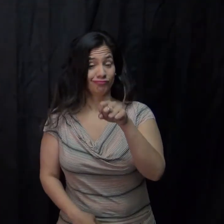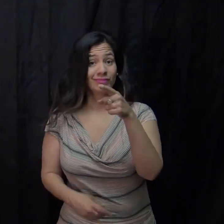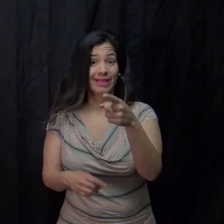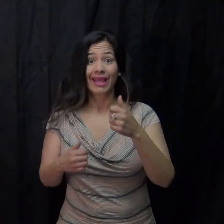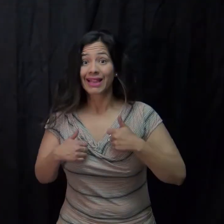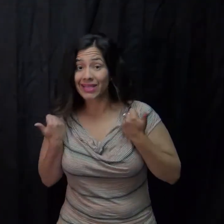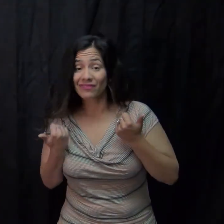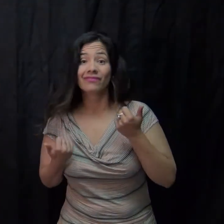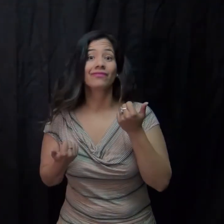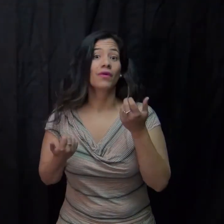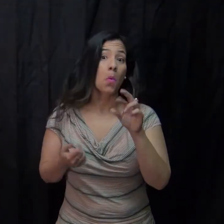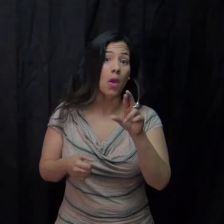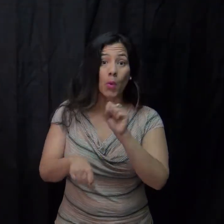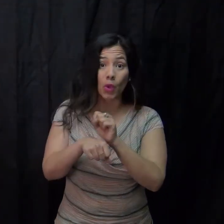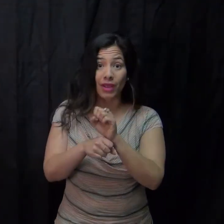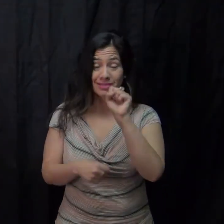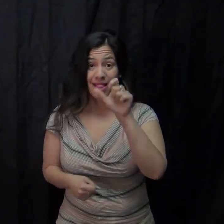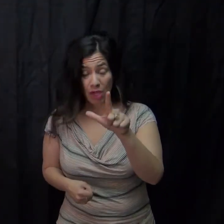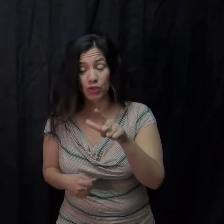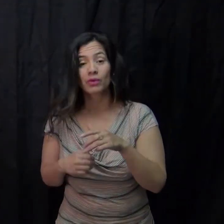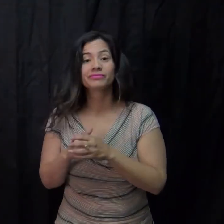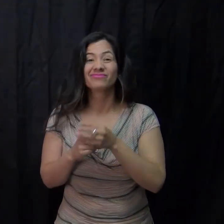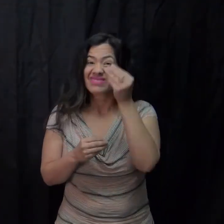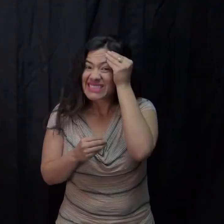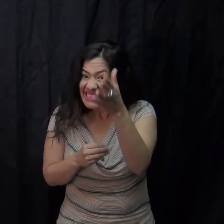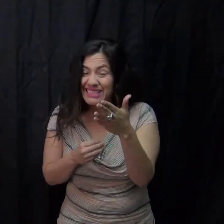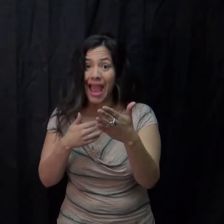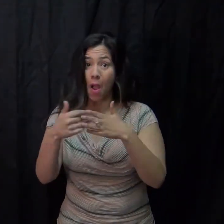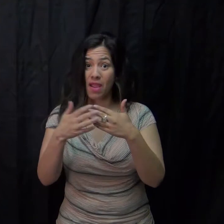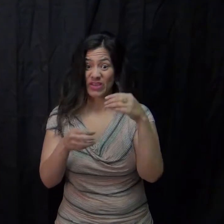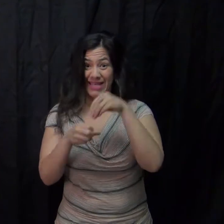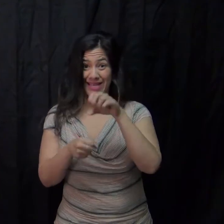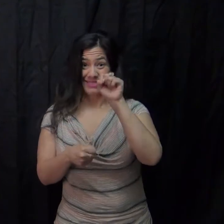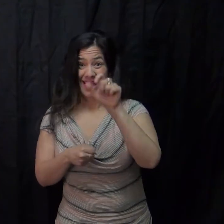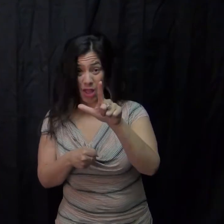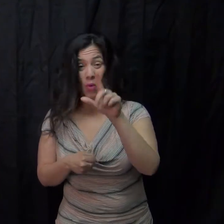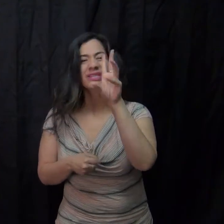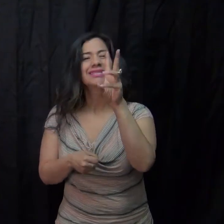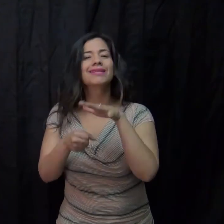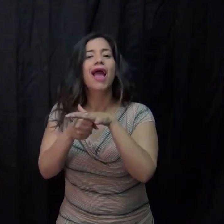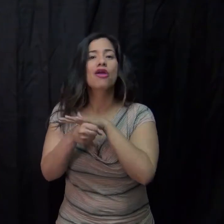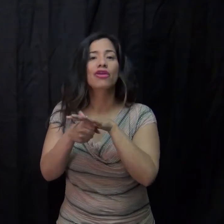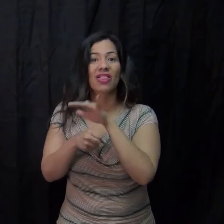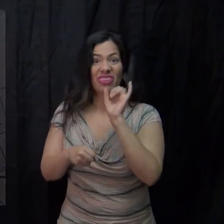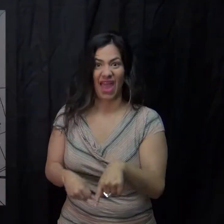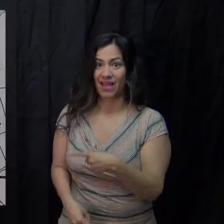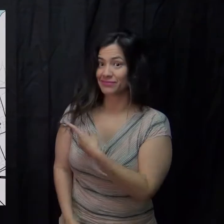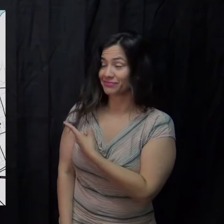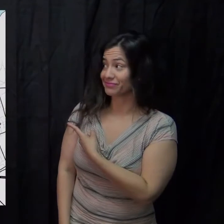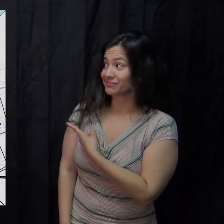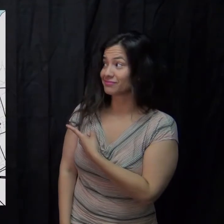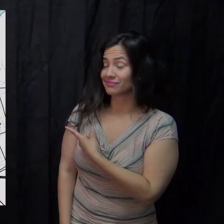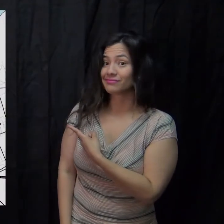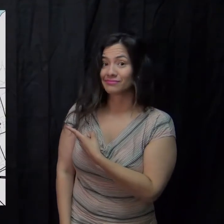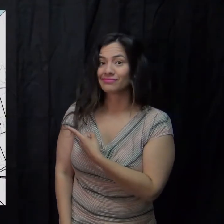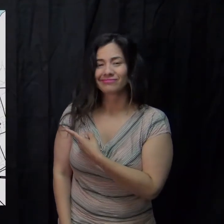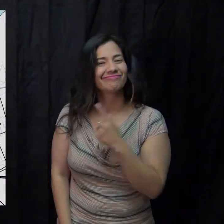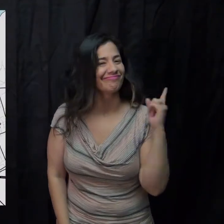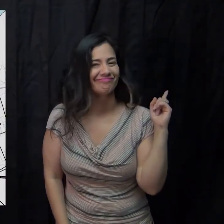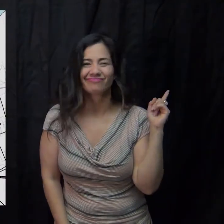If you live or work in San Leandro in one of those areas, see those areas?